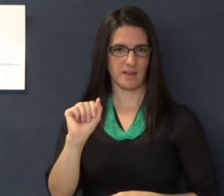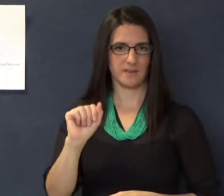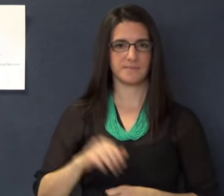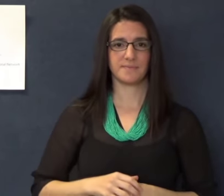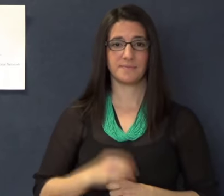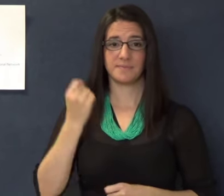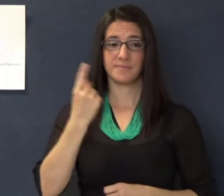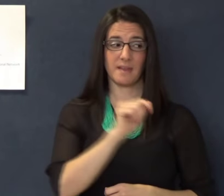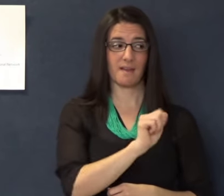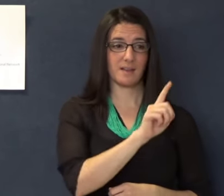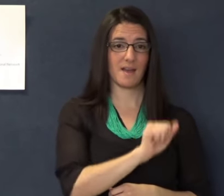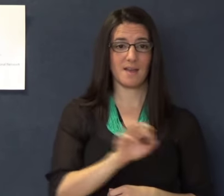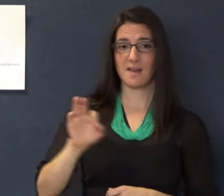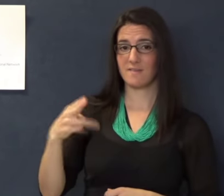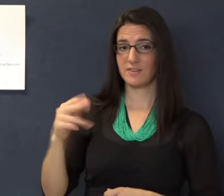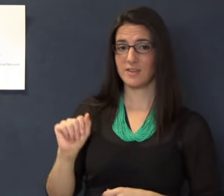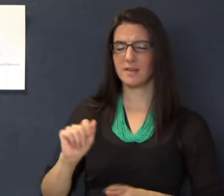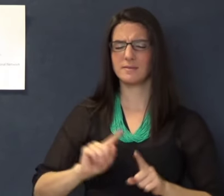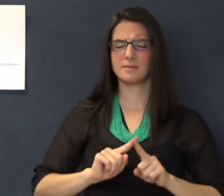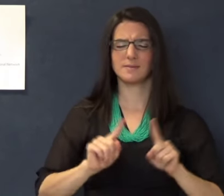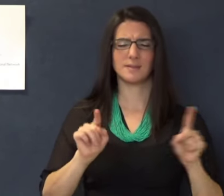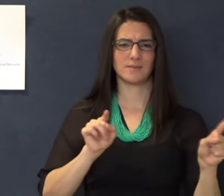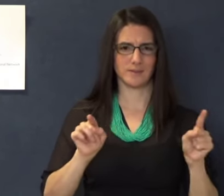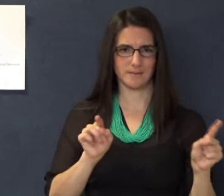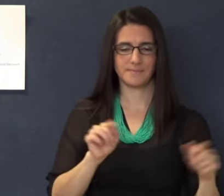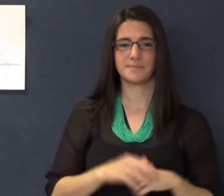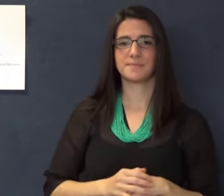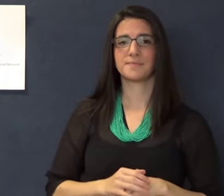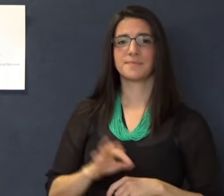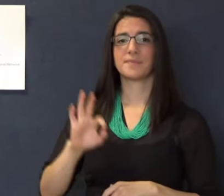The ADA and the FHA are different laws.